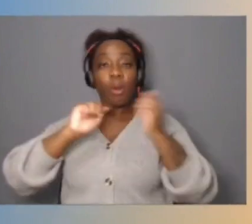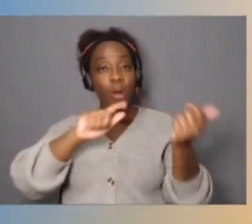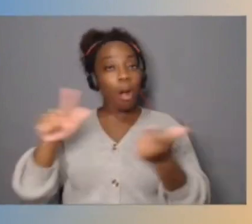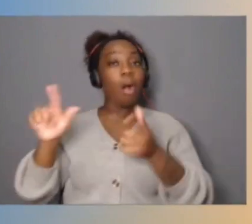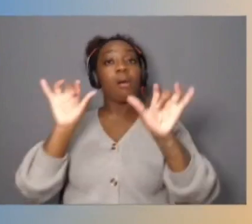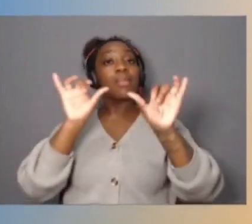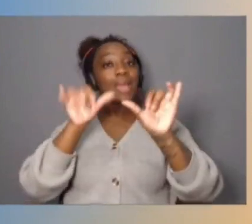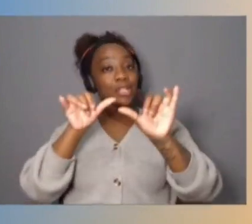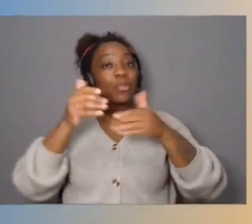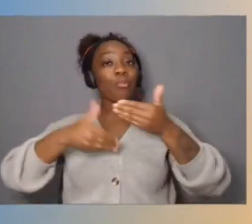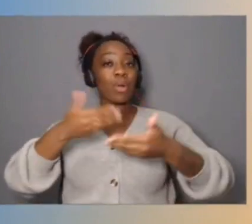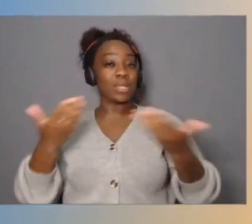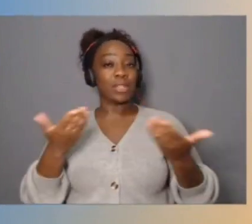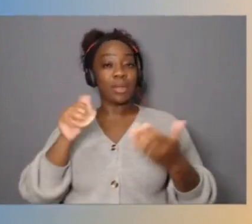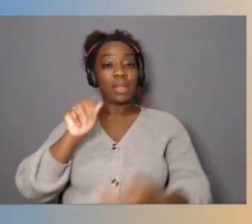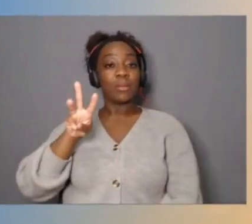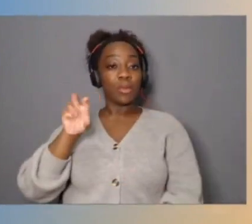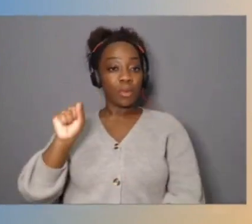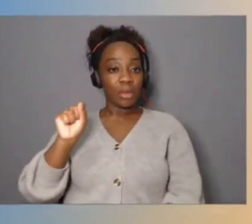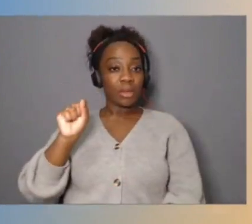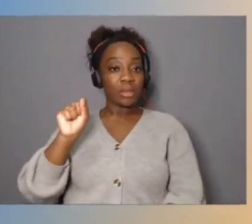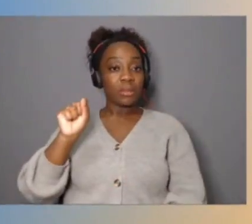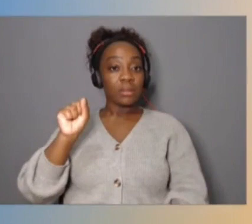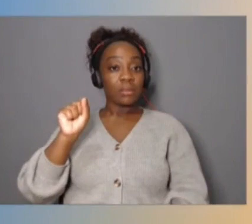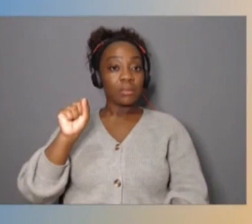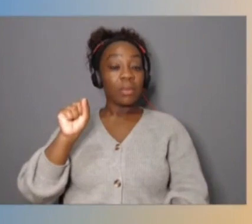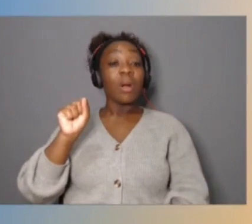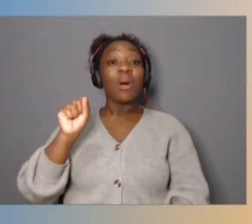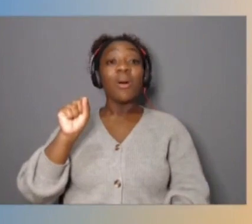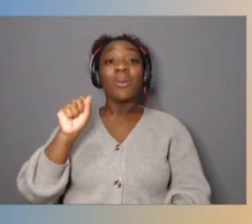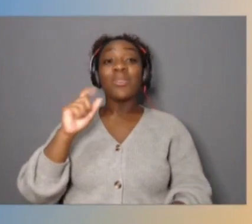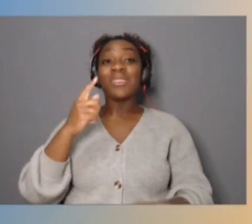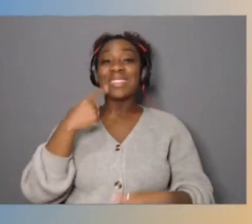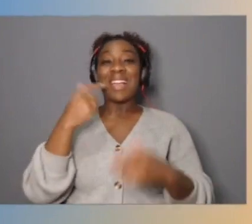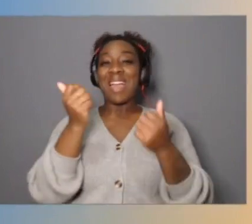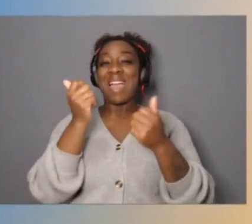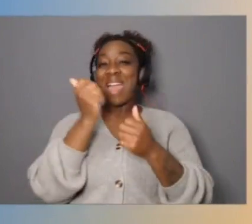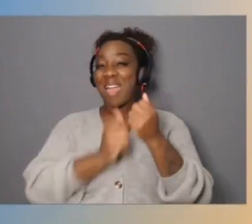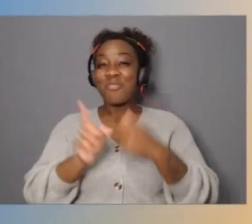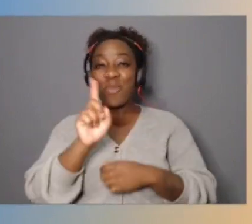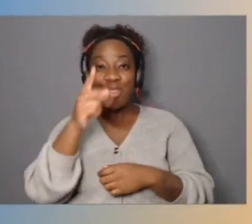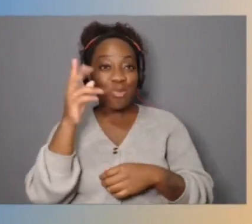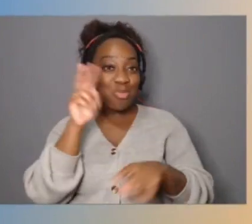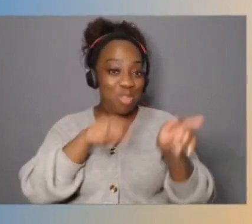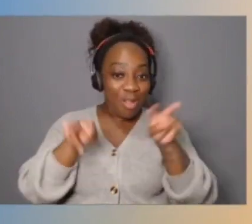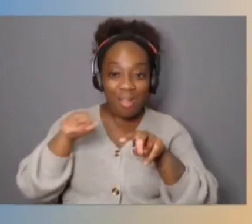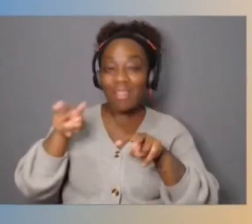And I think he said it's everywhere you look. And it's in every nook and cranny. So I don't know how we can make a stronger statement